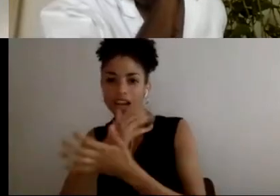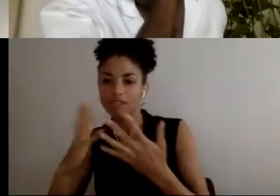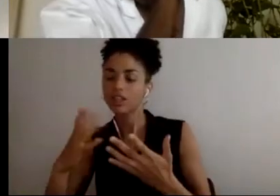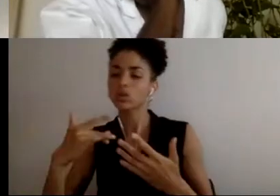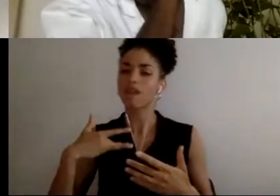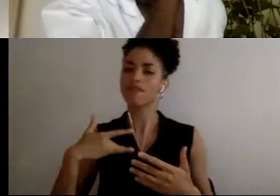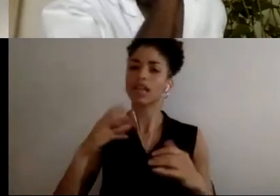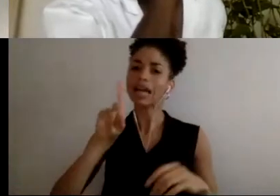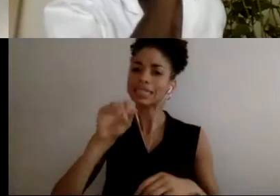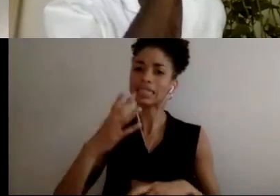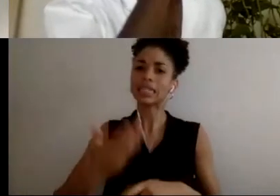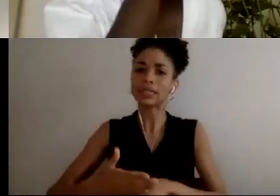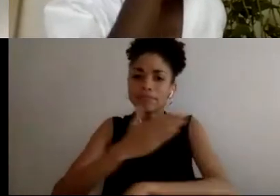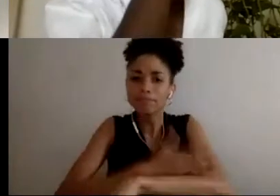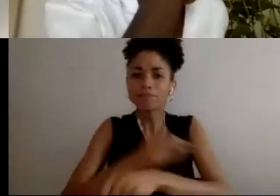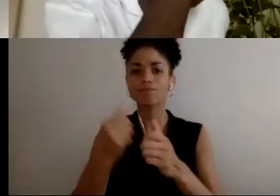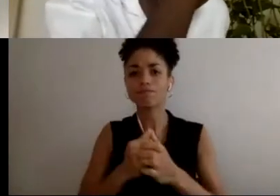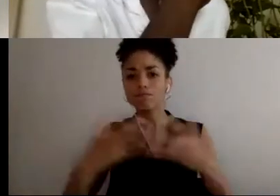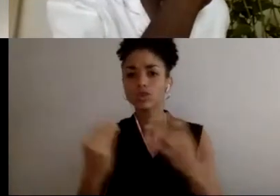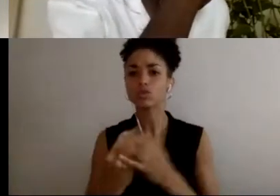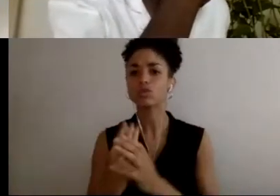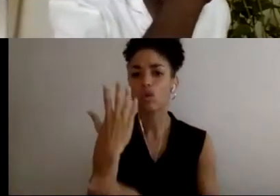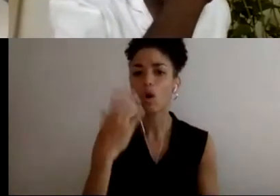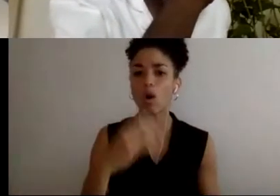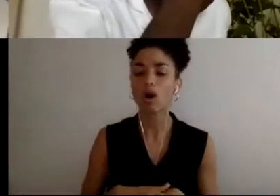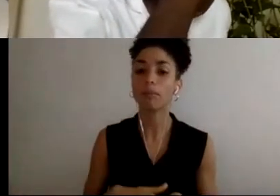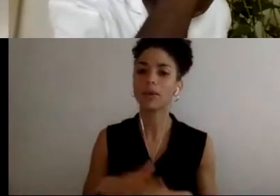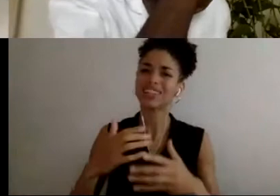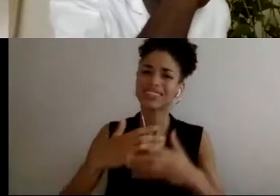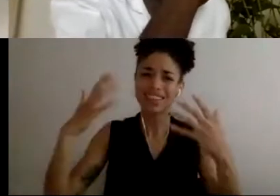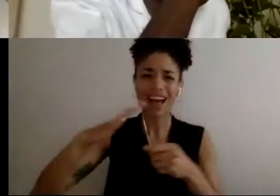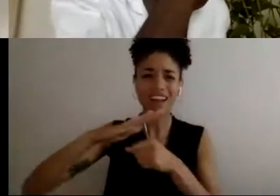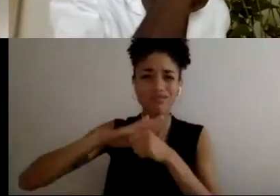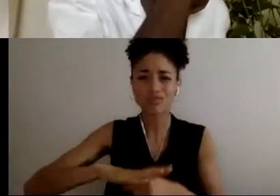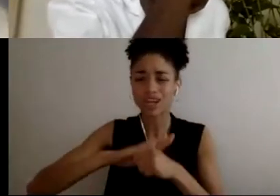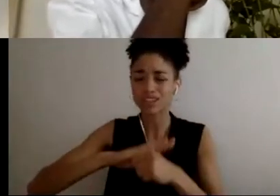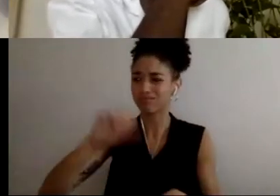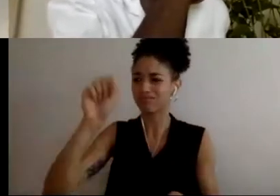lot of pressure to just, the work world and all these unwritten